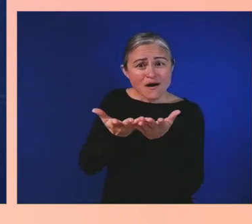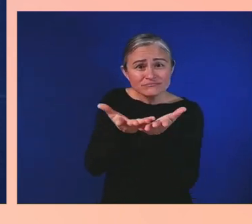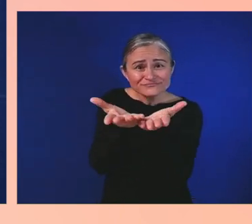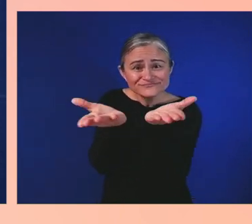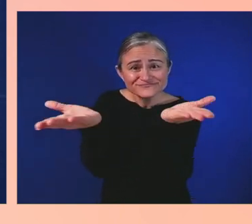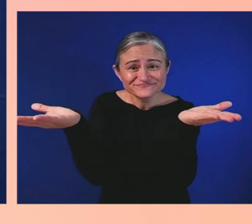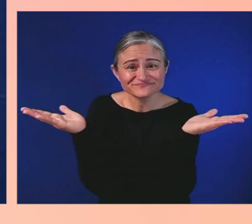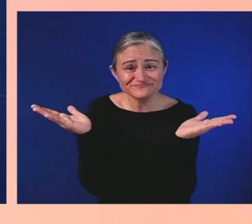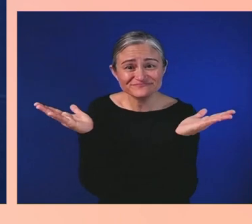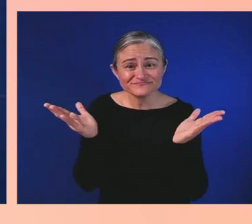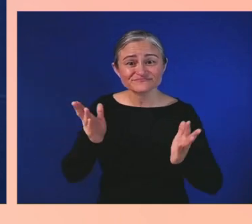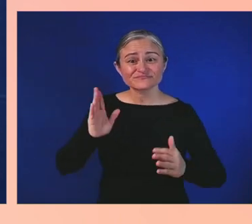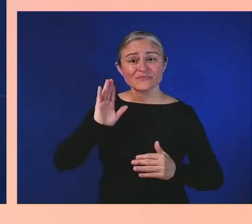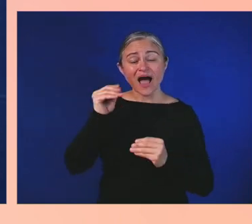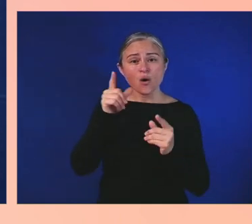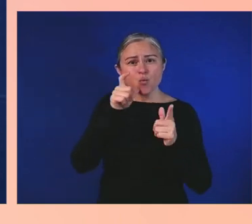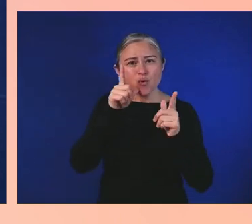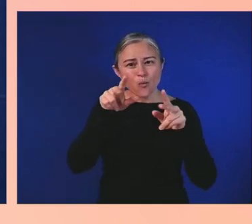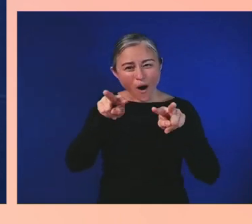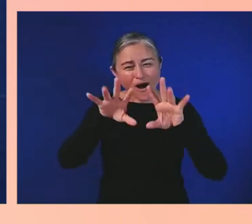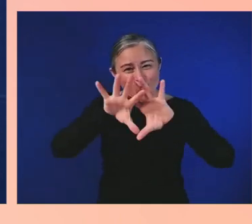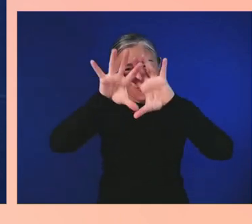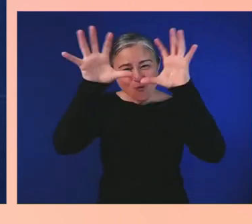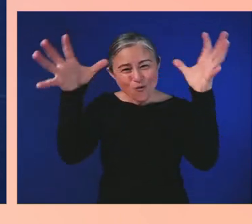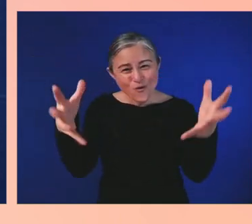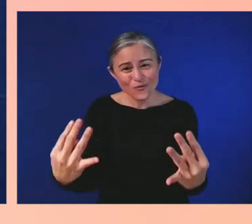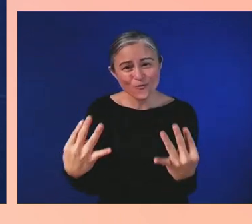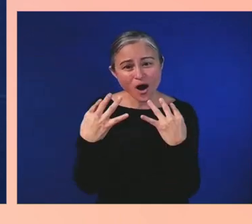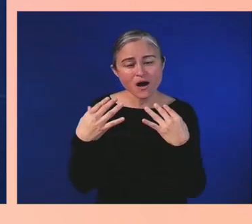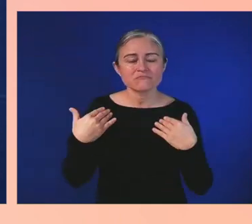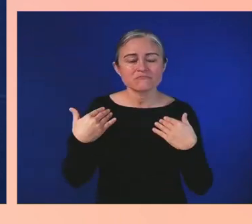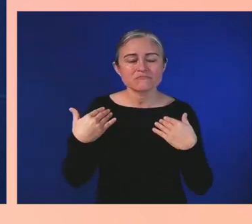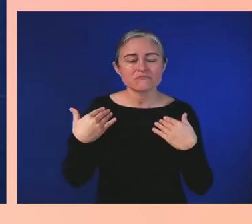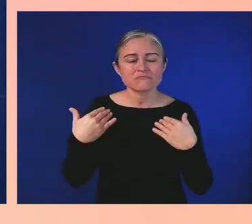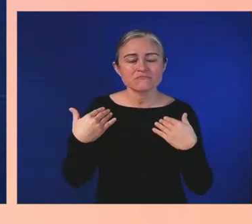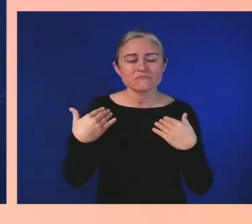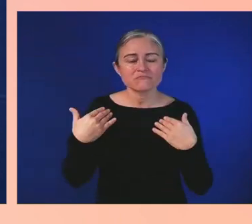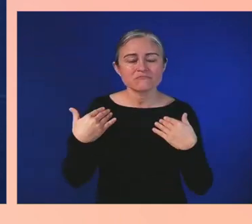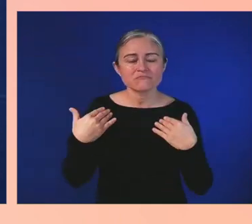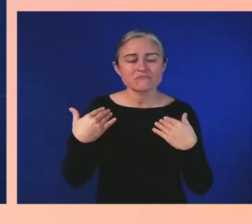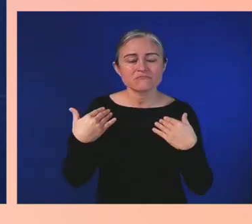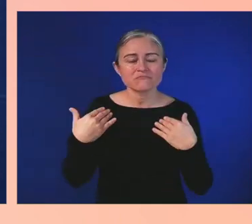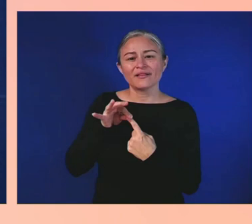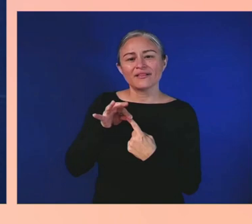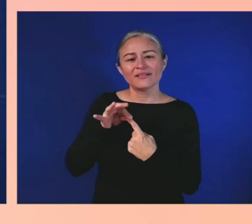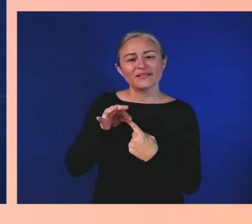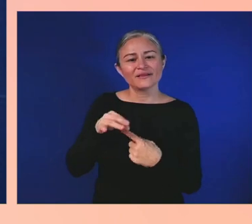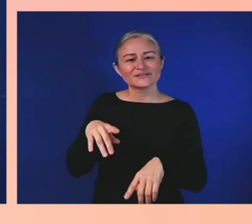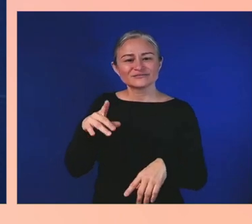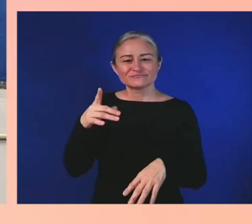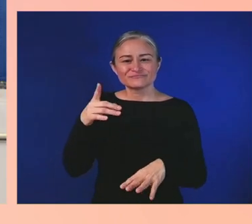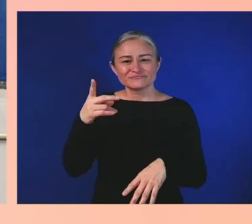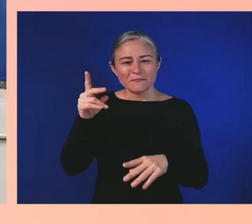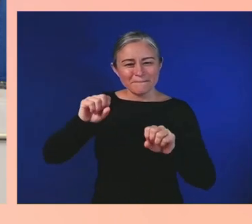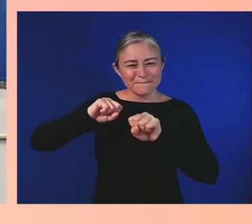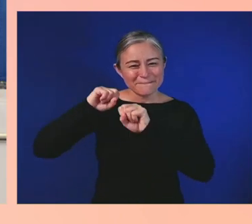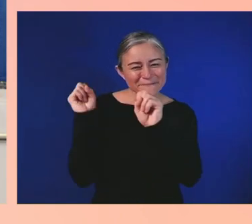You've heard magic put out. It is magical, and I'm dyslexic,